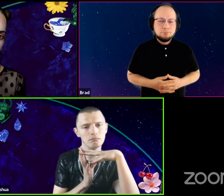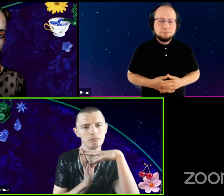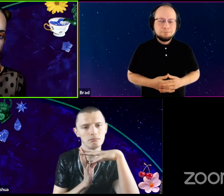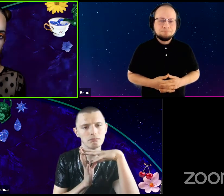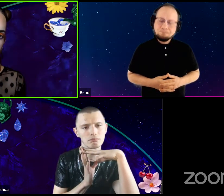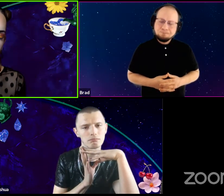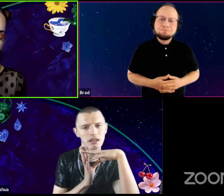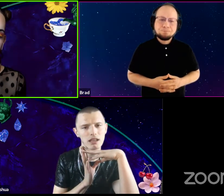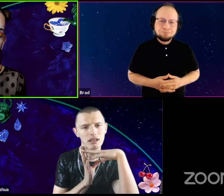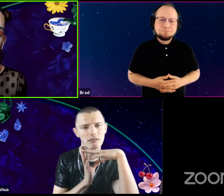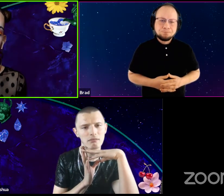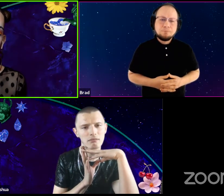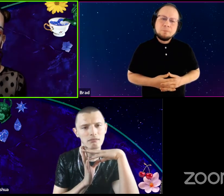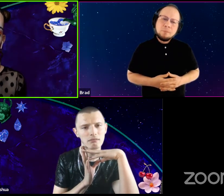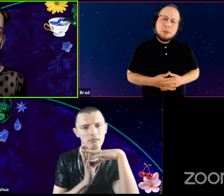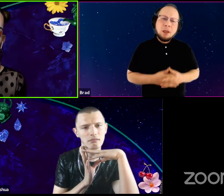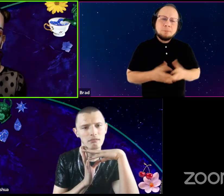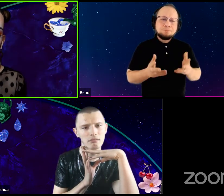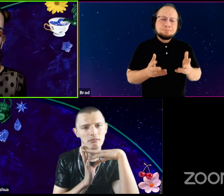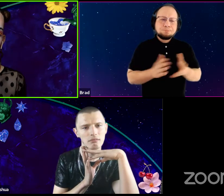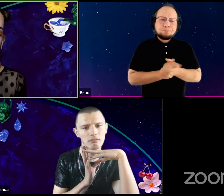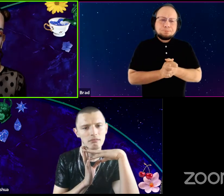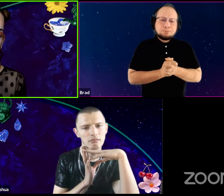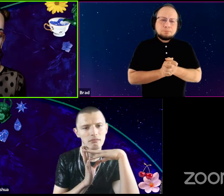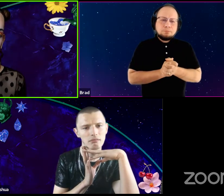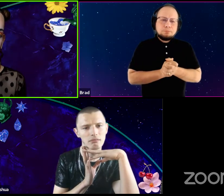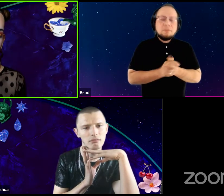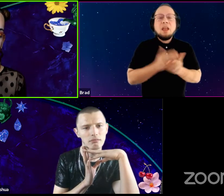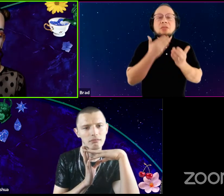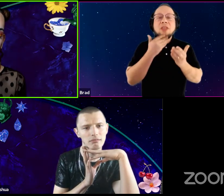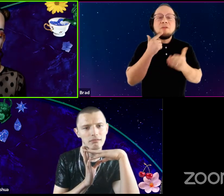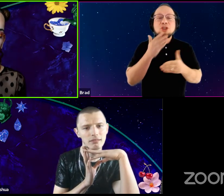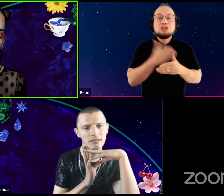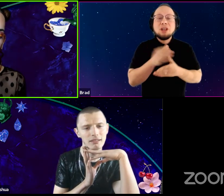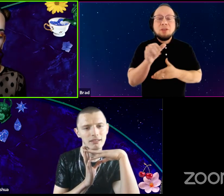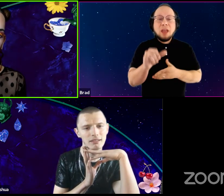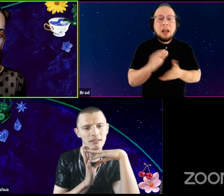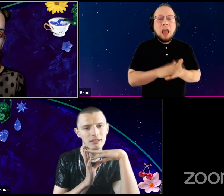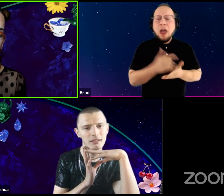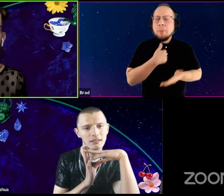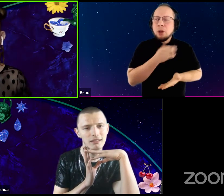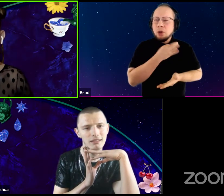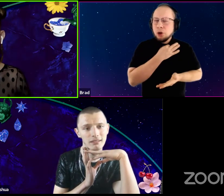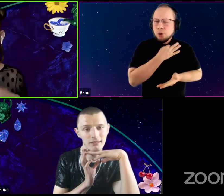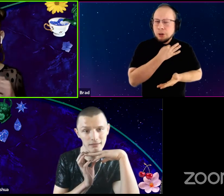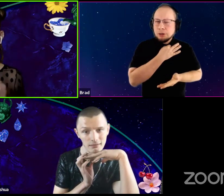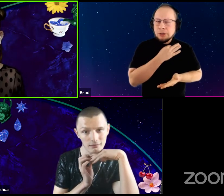Yeah. Um. Thank you for sharing that. I'm curious and I want to say thank you.